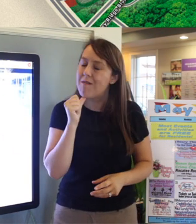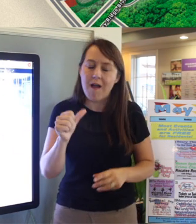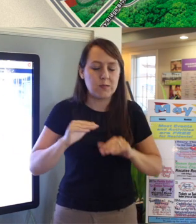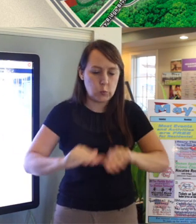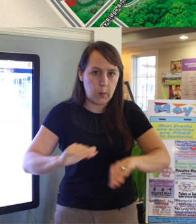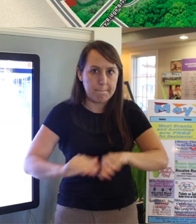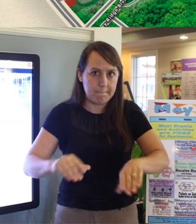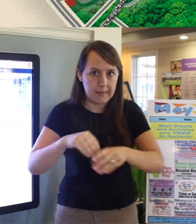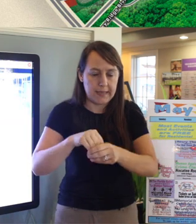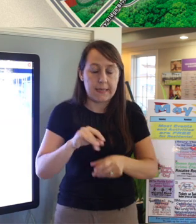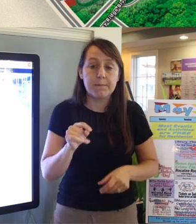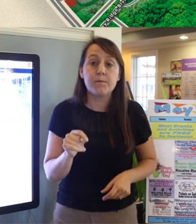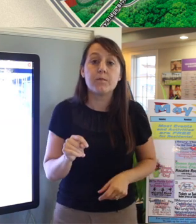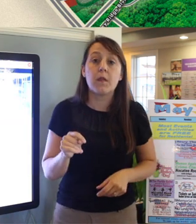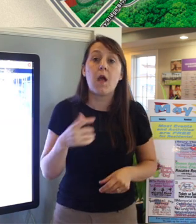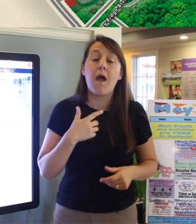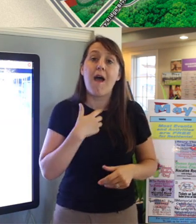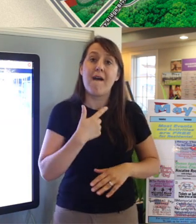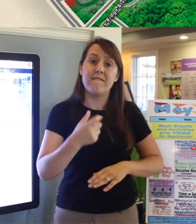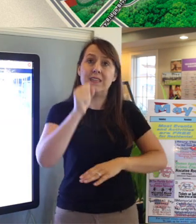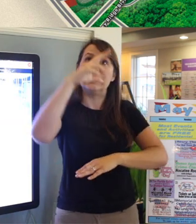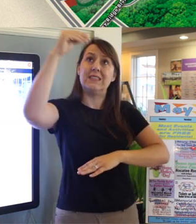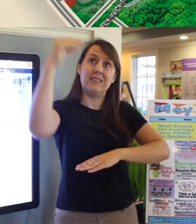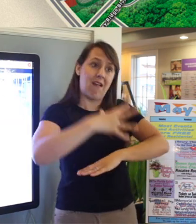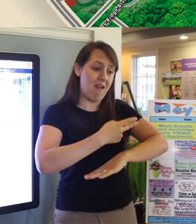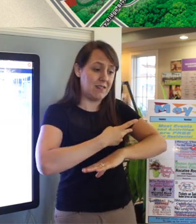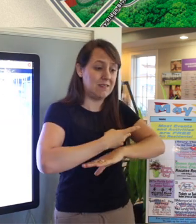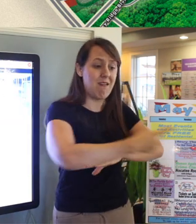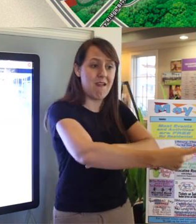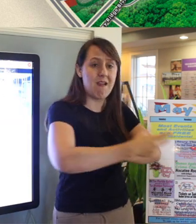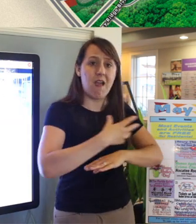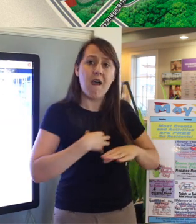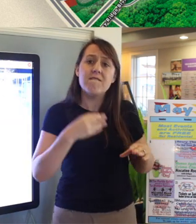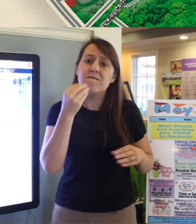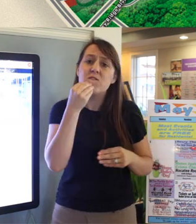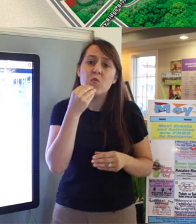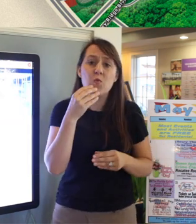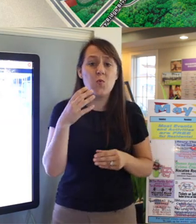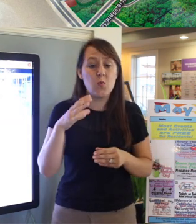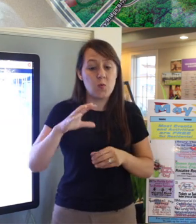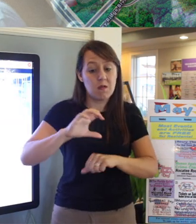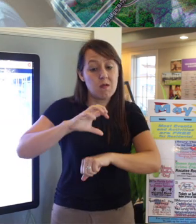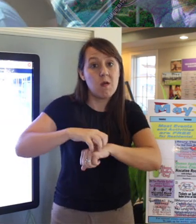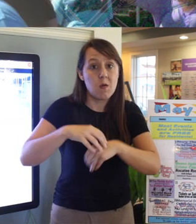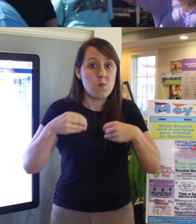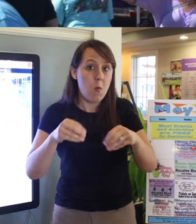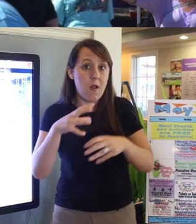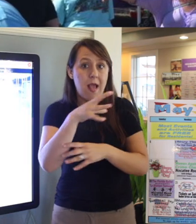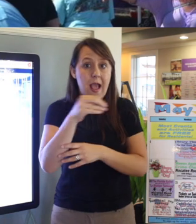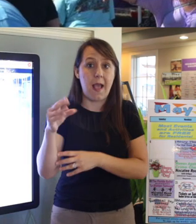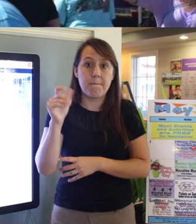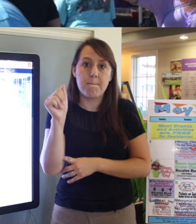It'll have a large sun deck area, food court, and a bar. This is also the new host location for our farmers markets